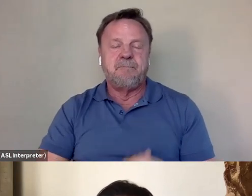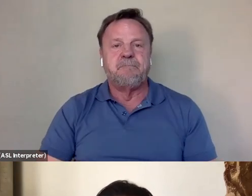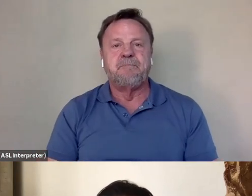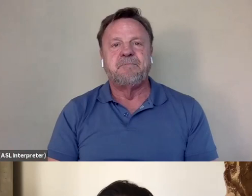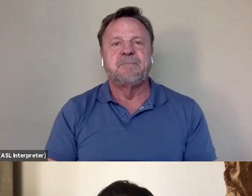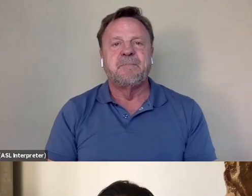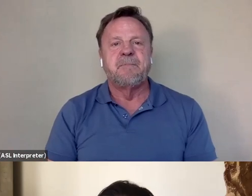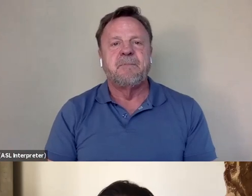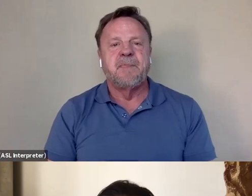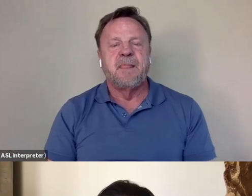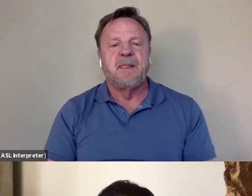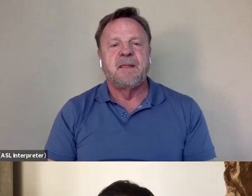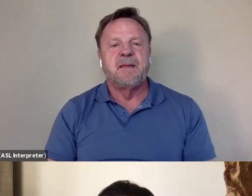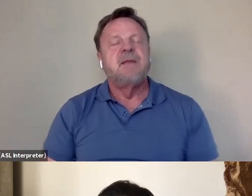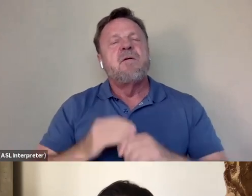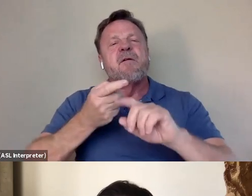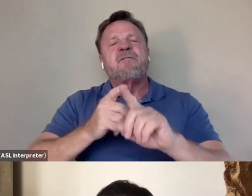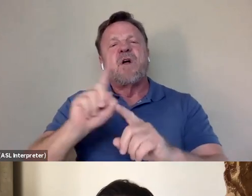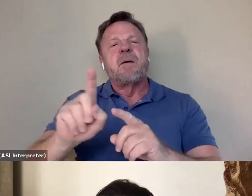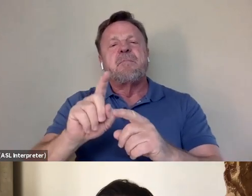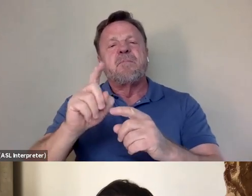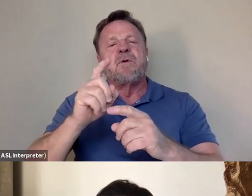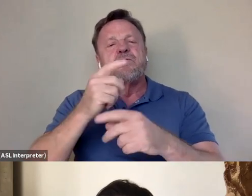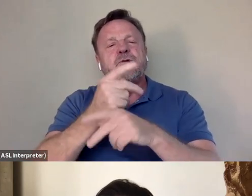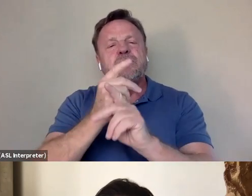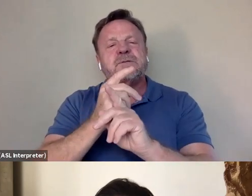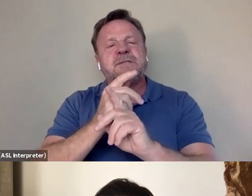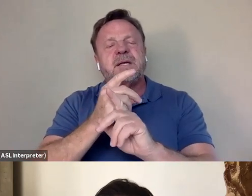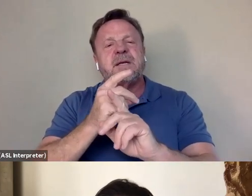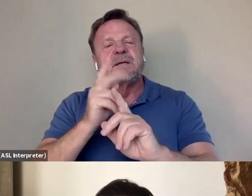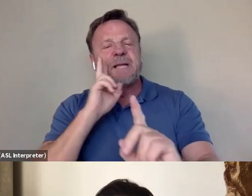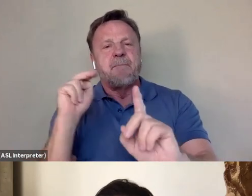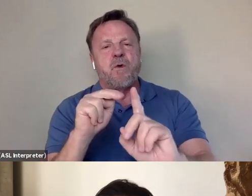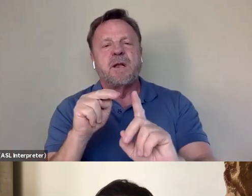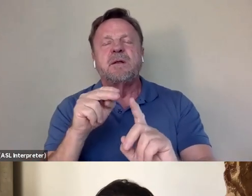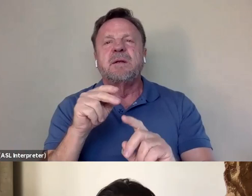So Julia, from a producing standpoint, to go back to something you were saying earlier, what sort of practical challenges